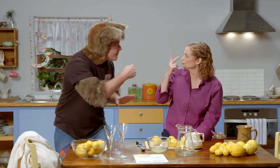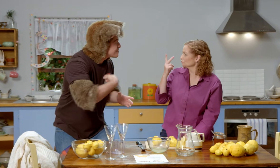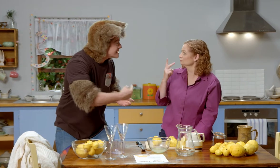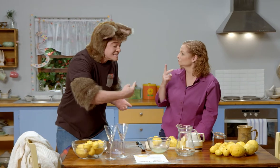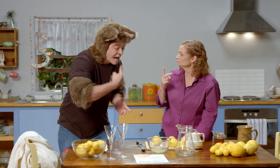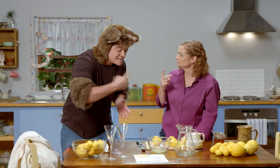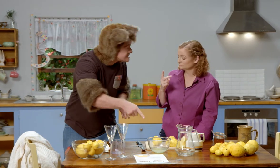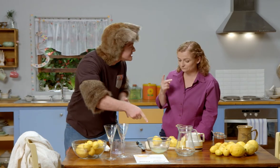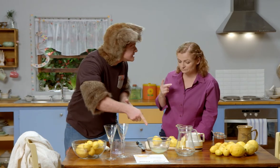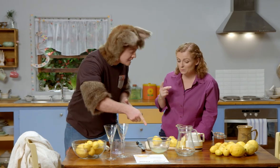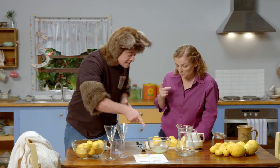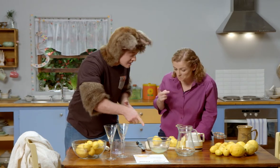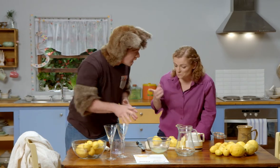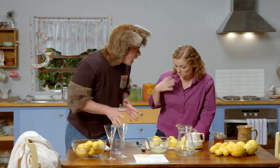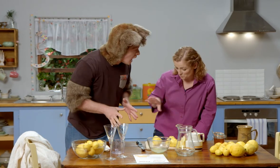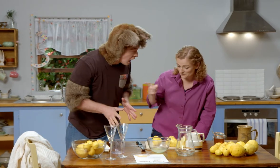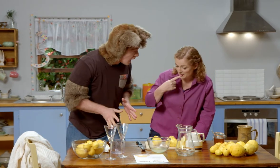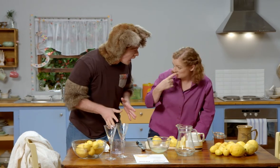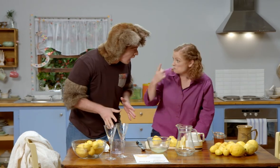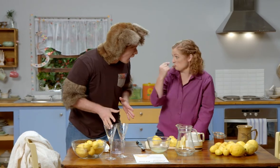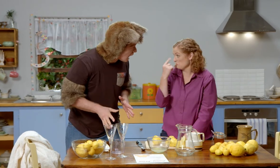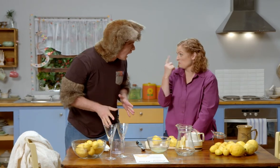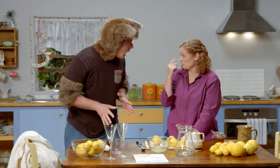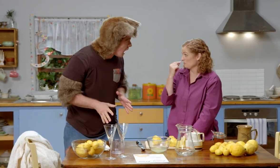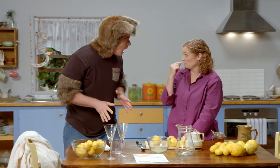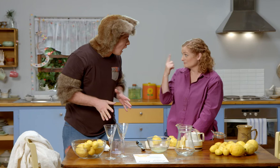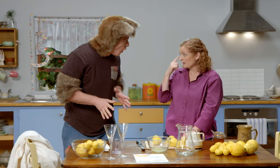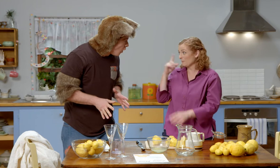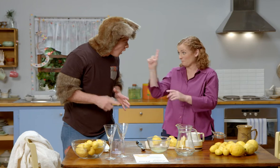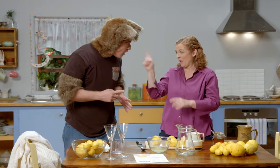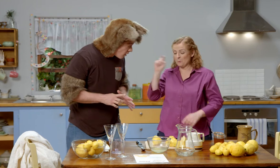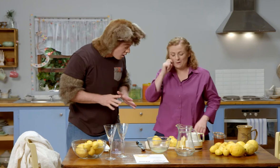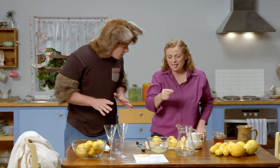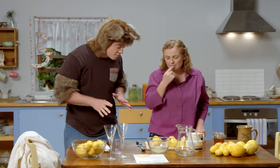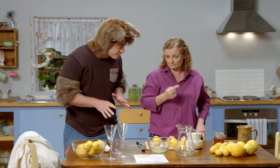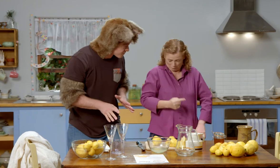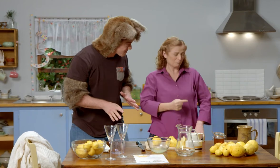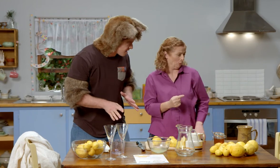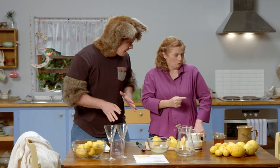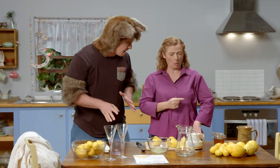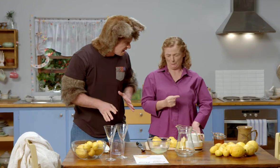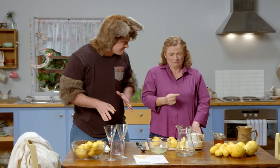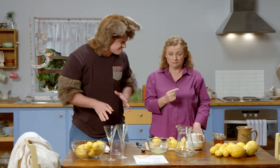Sally can I taste it now? You can taste it now if you want to, but it will be very sour.